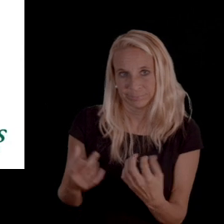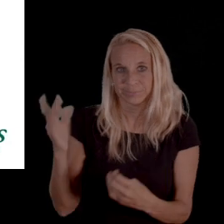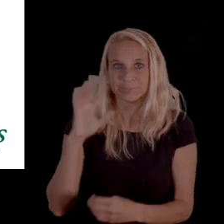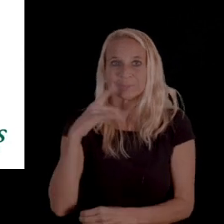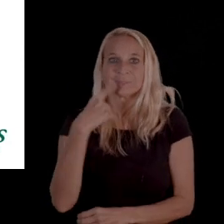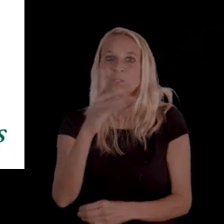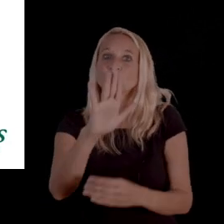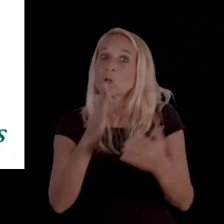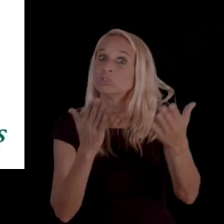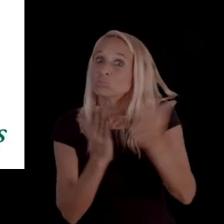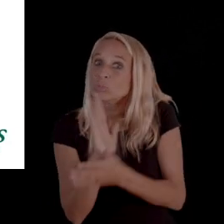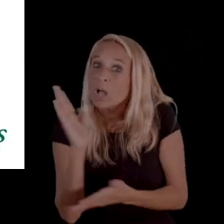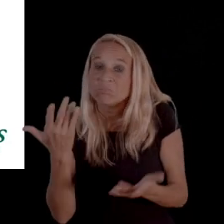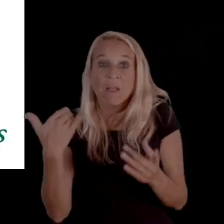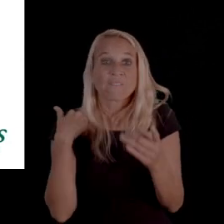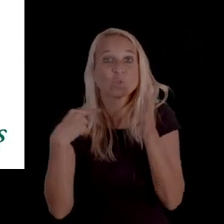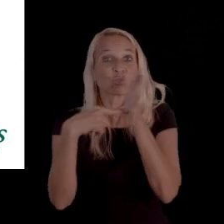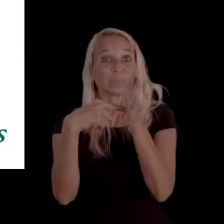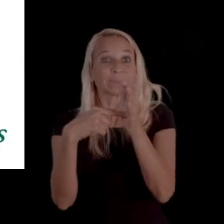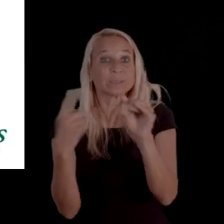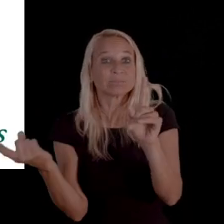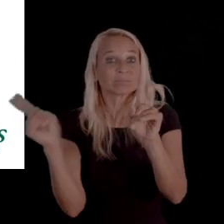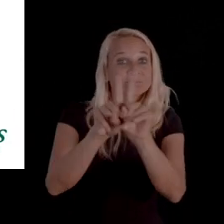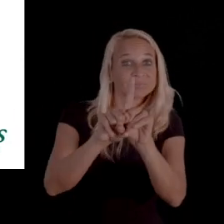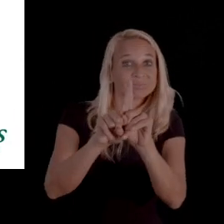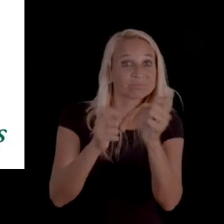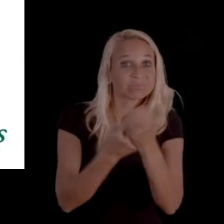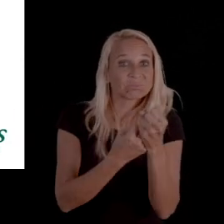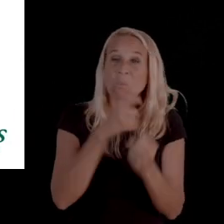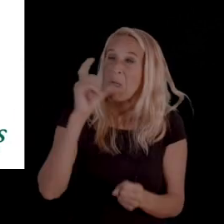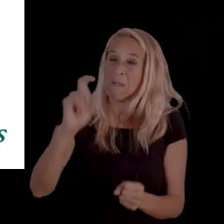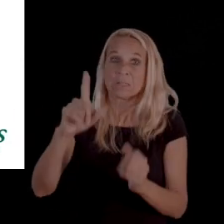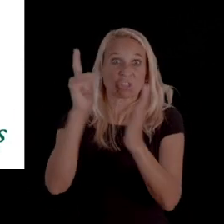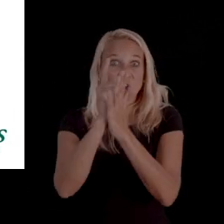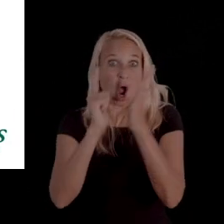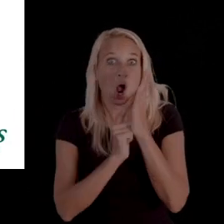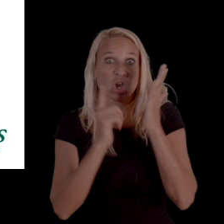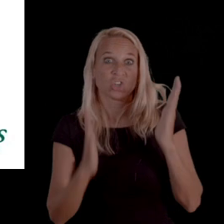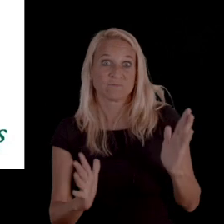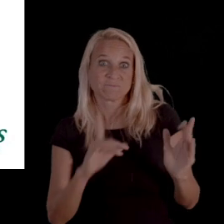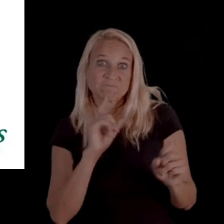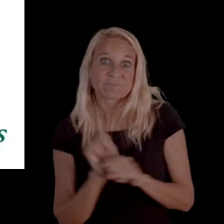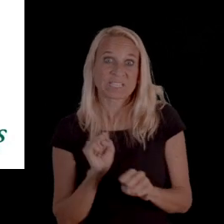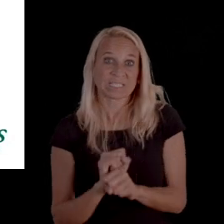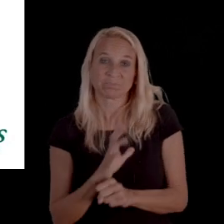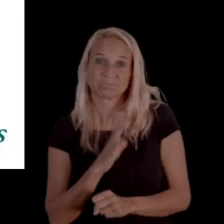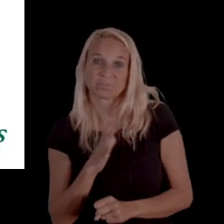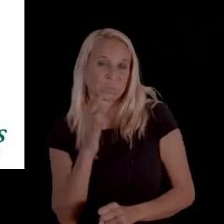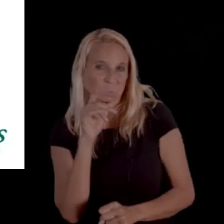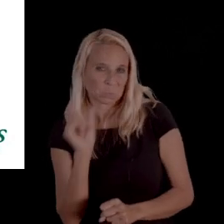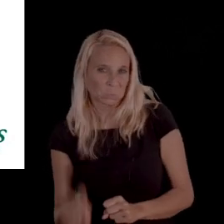It tells you about your rights to have a representative, it doesn't have to be legal counsel,